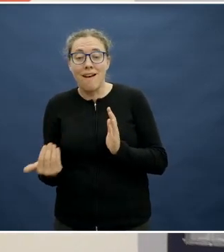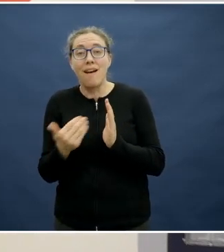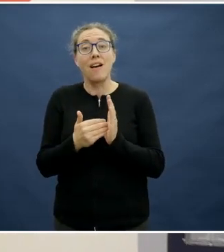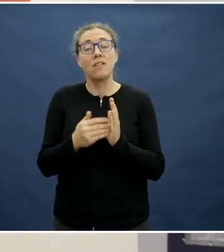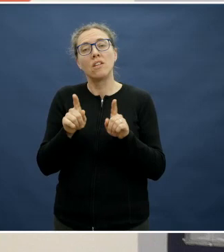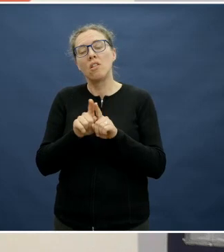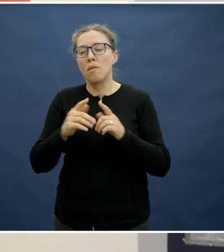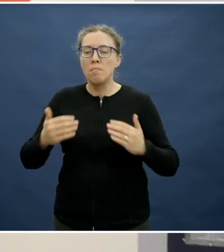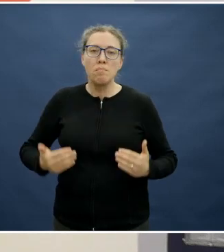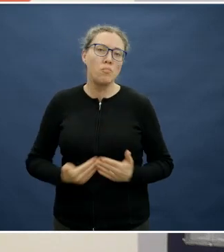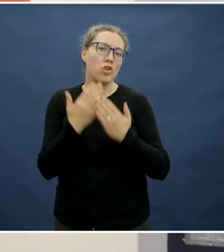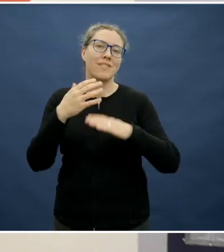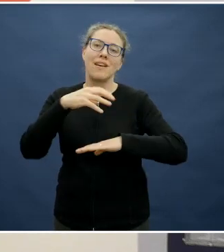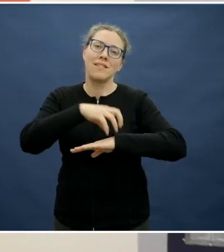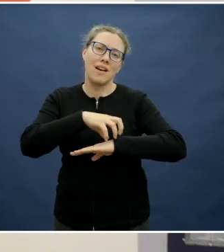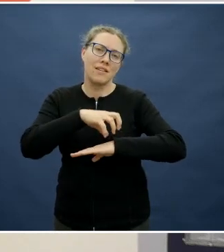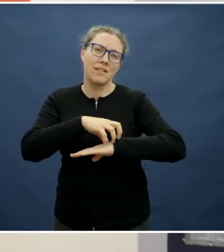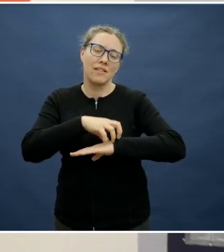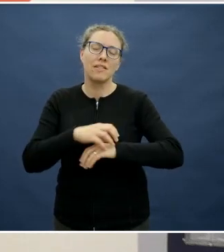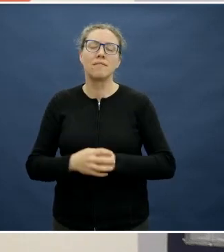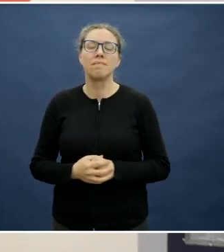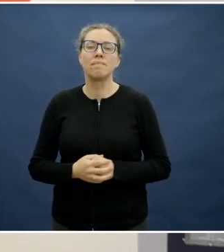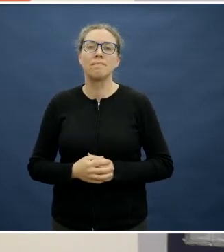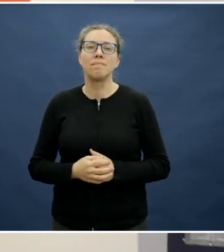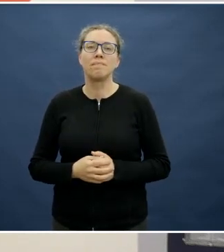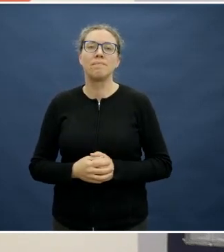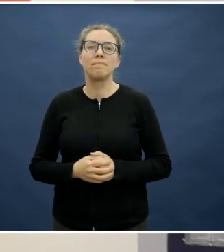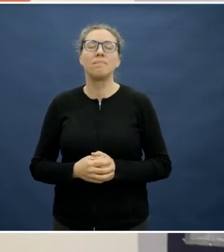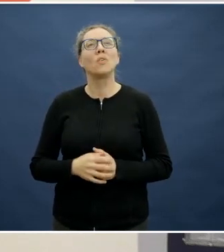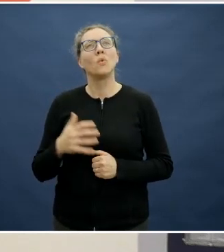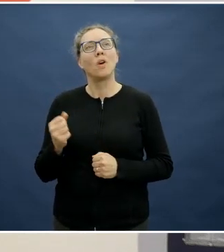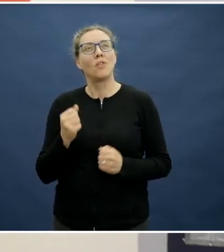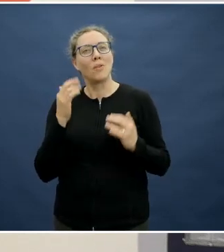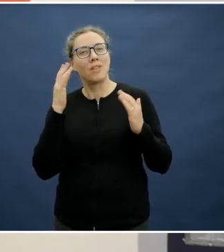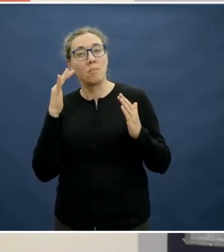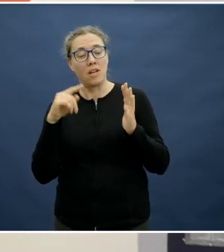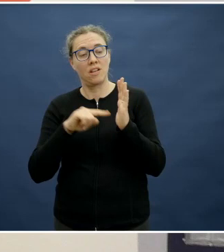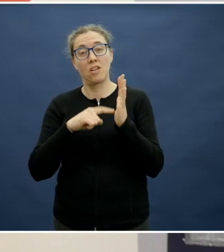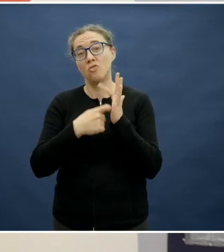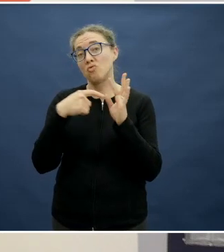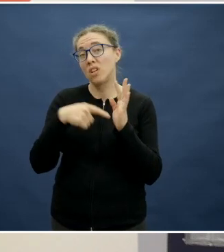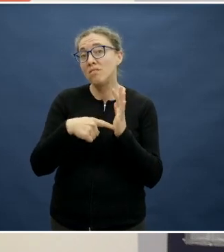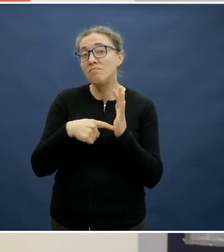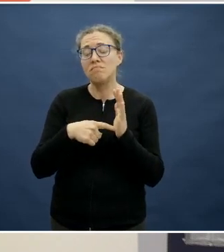But I think the other thing is just being mindful of how quickly treats can an ice cream